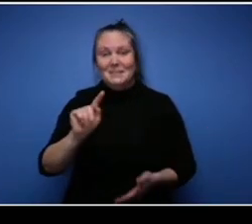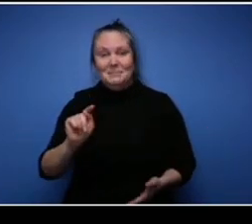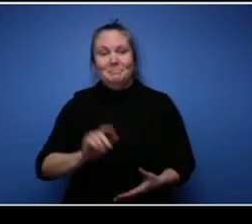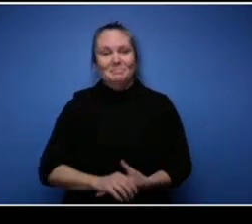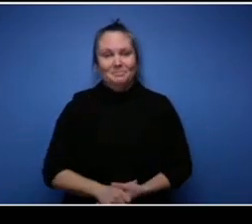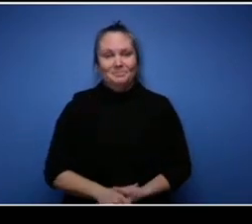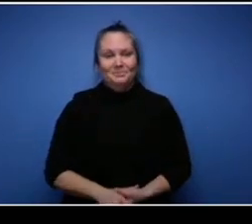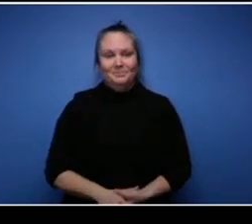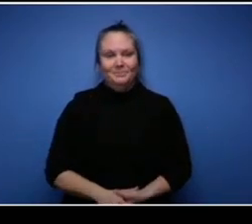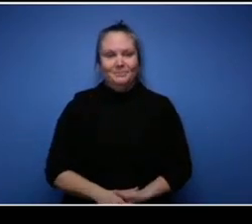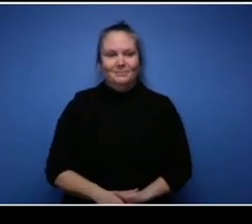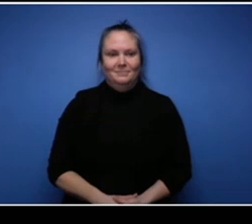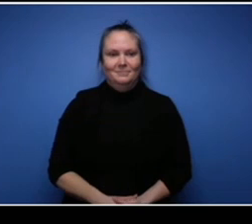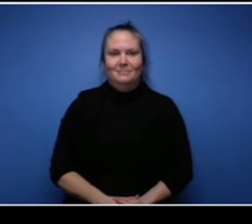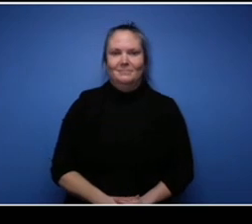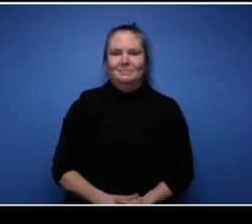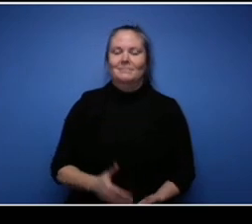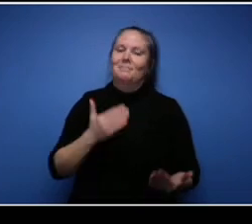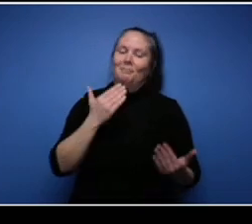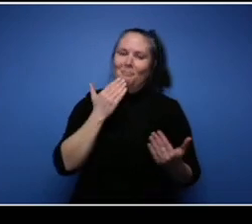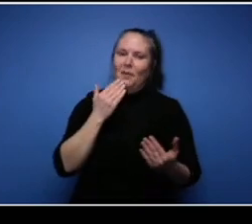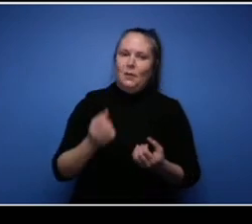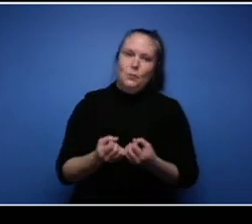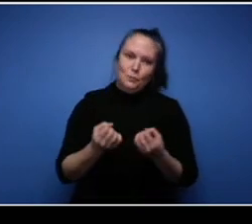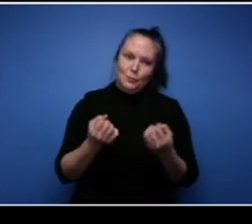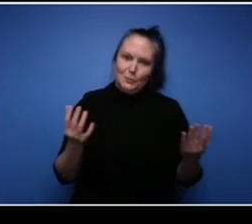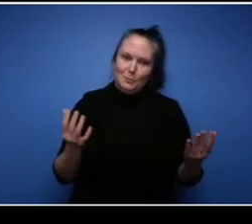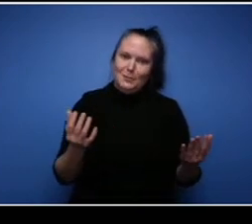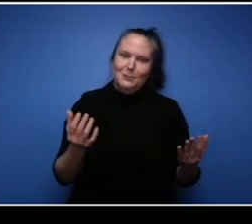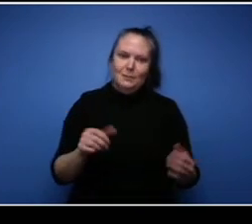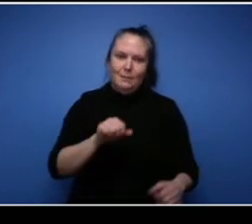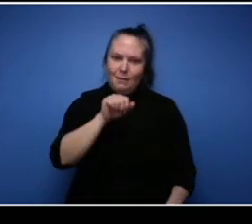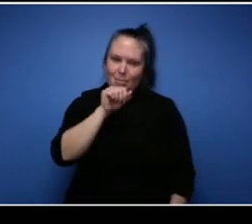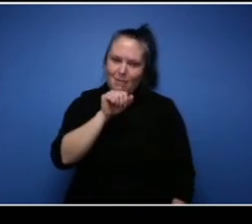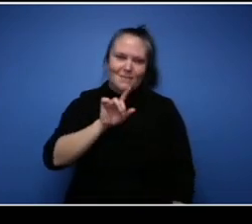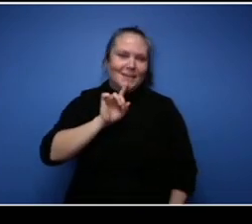Thank you so much Sabrina. I really love that answer and a lot of people think that they